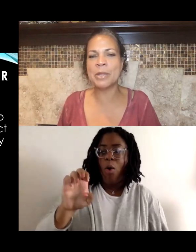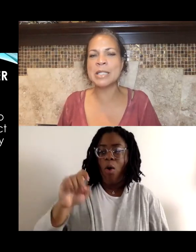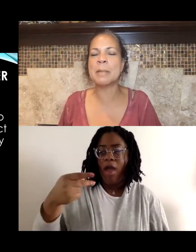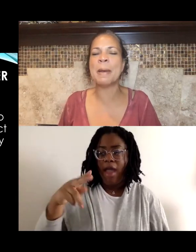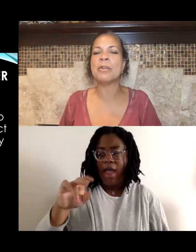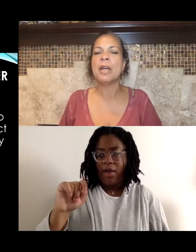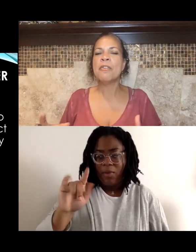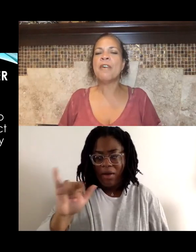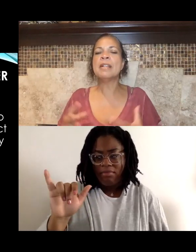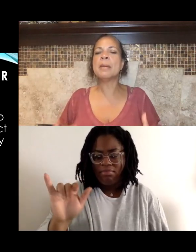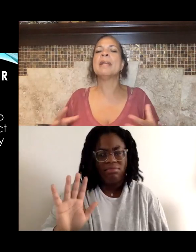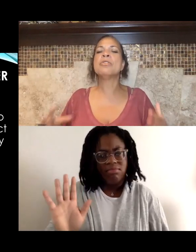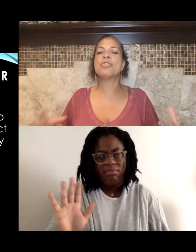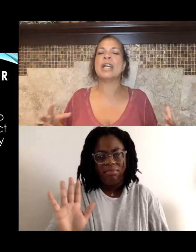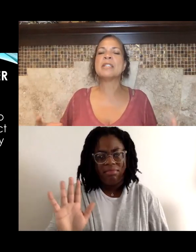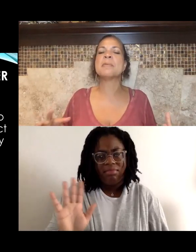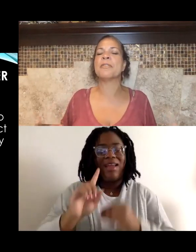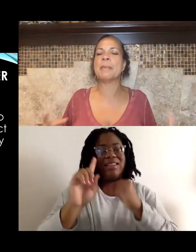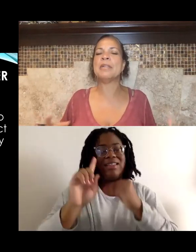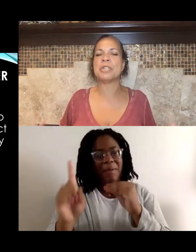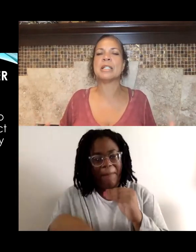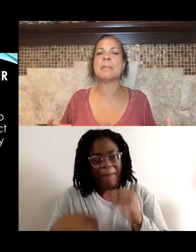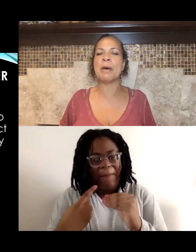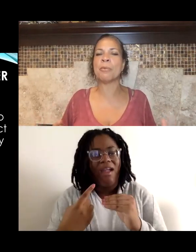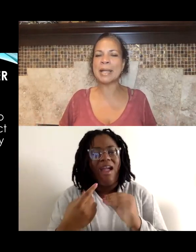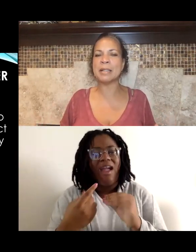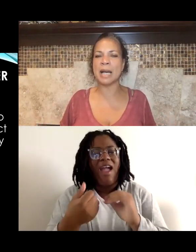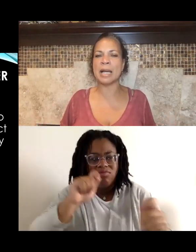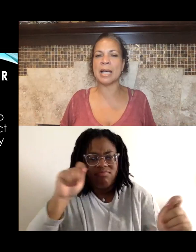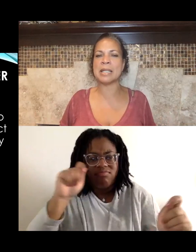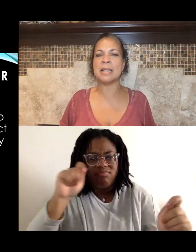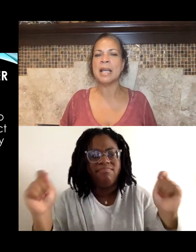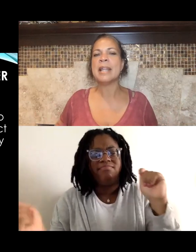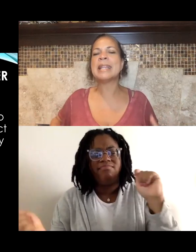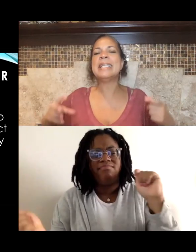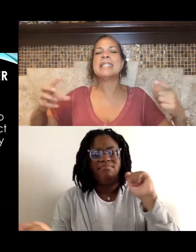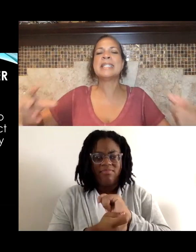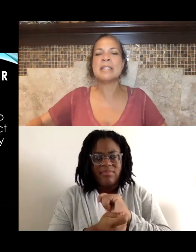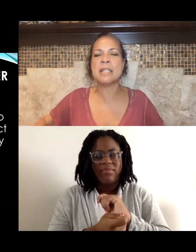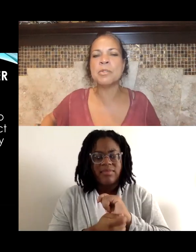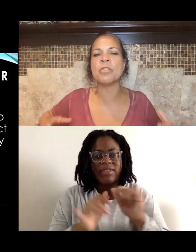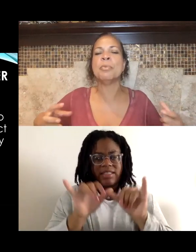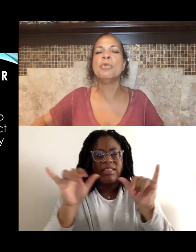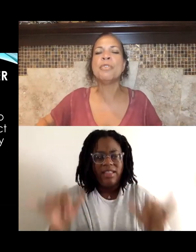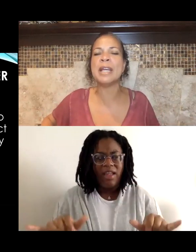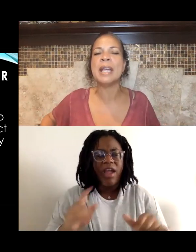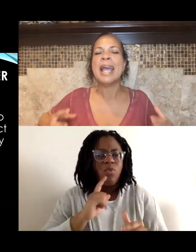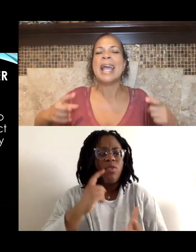This is about fundamental transformation. It's about recognizing that these systems are moving,